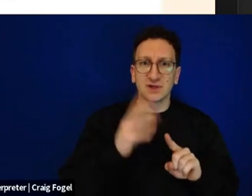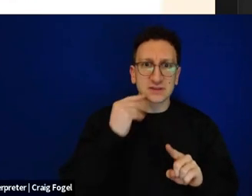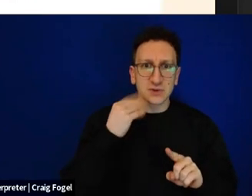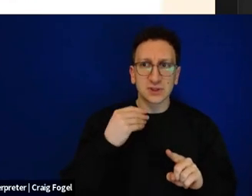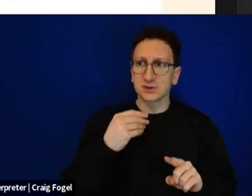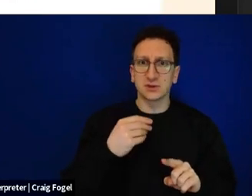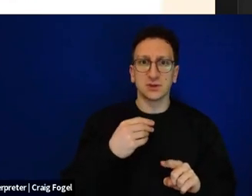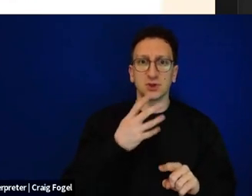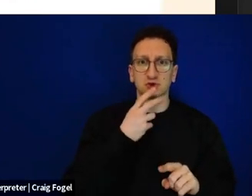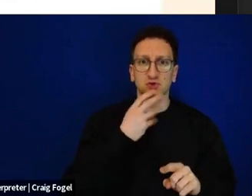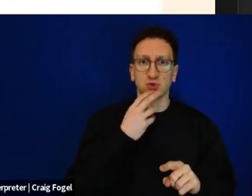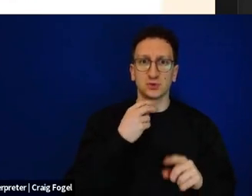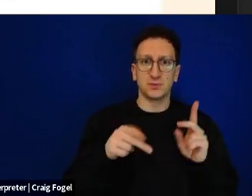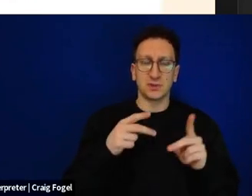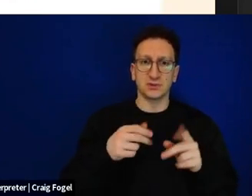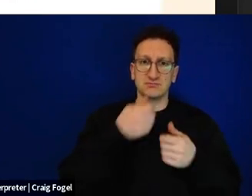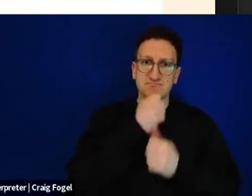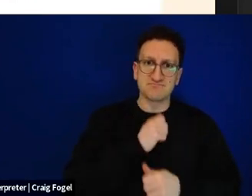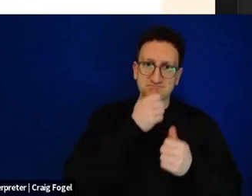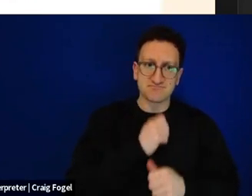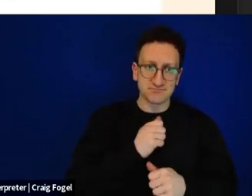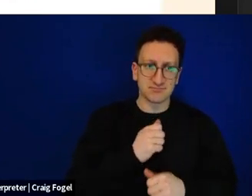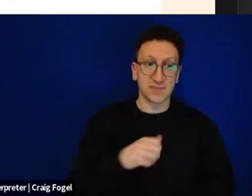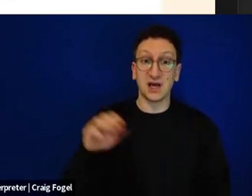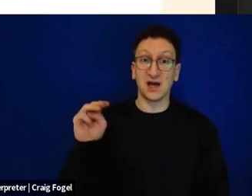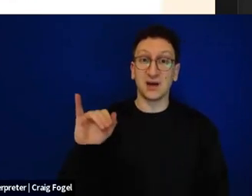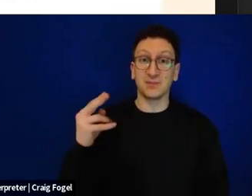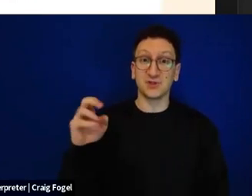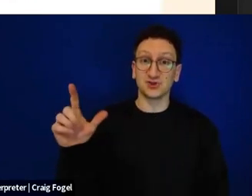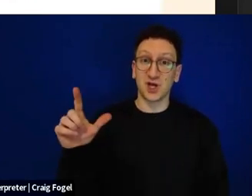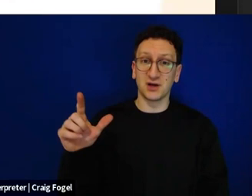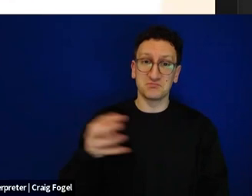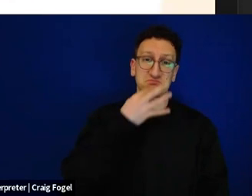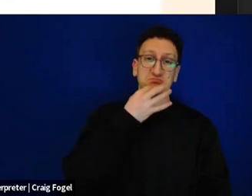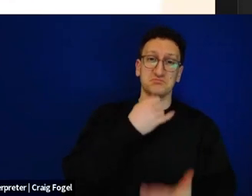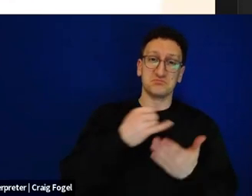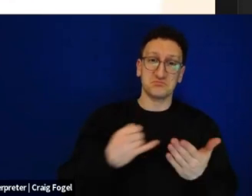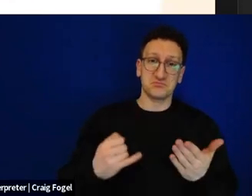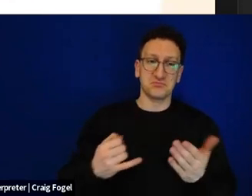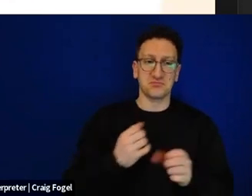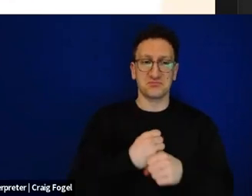And Michel, with his special skill, decided I'm going to add an illustration to this that